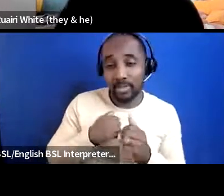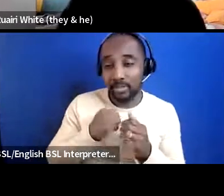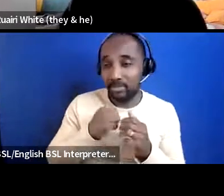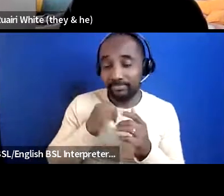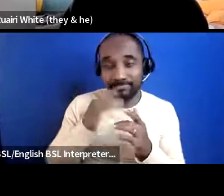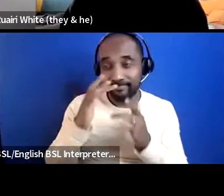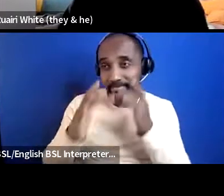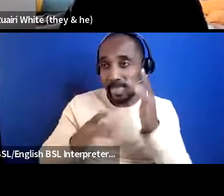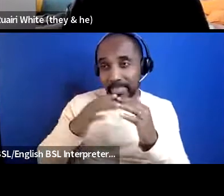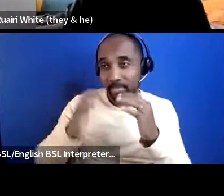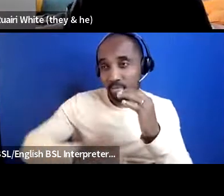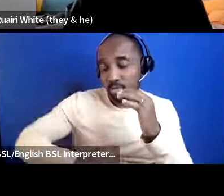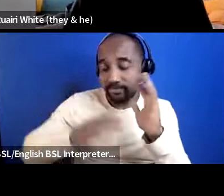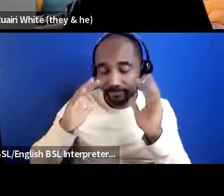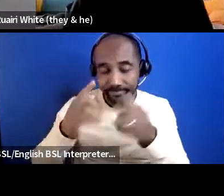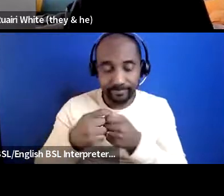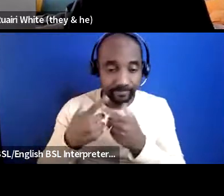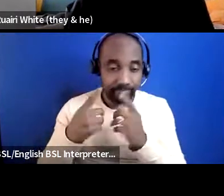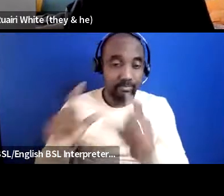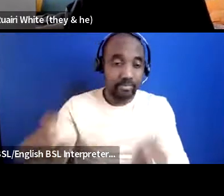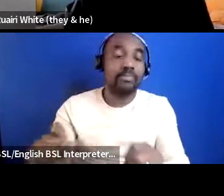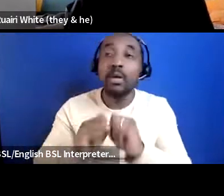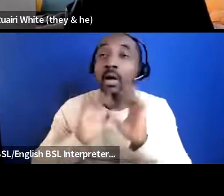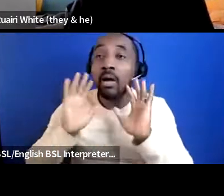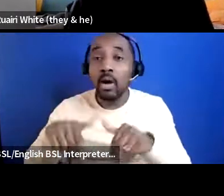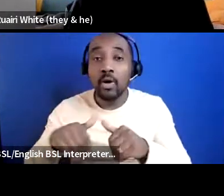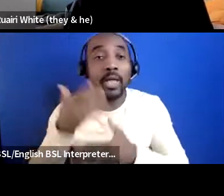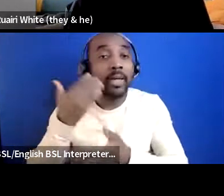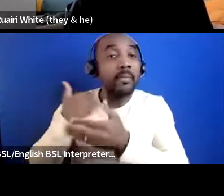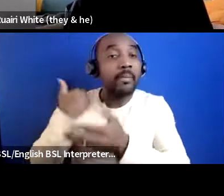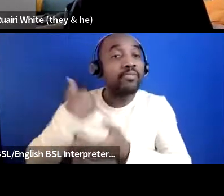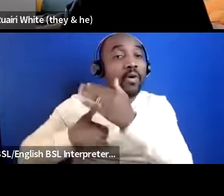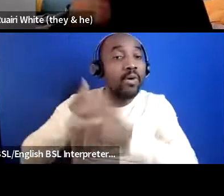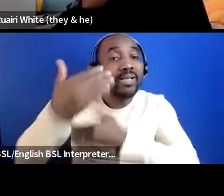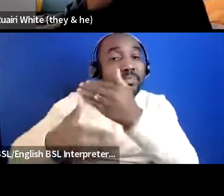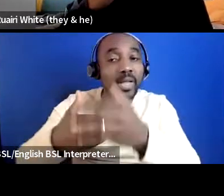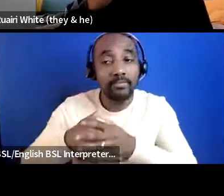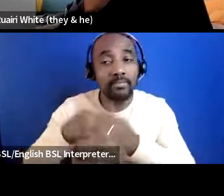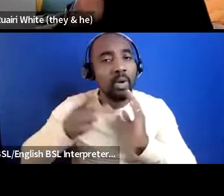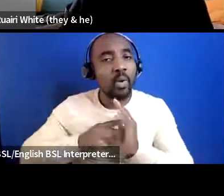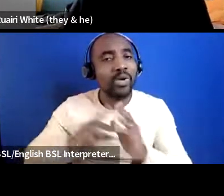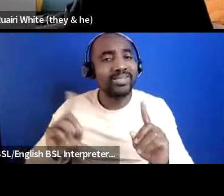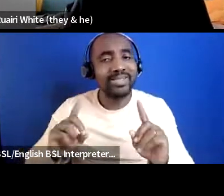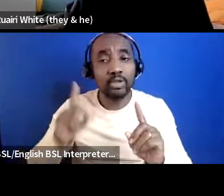yeah so and as i was saying before it's a an organization that supports women from the BAME